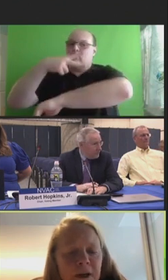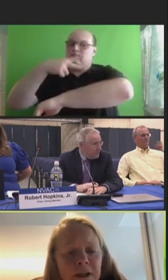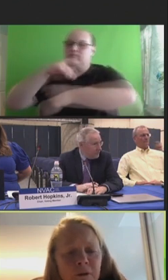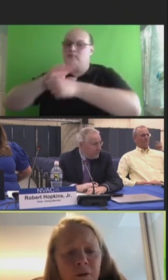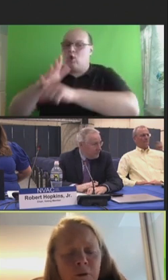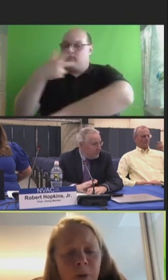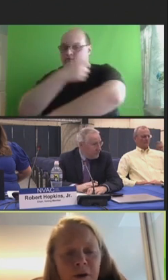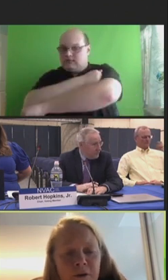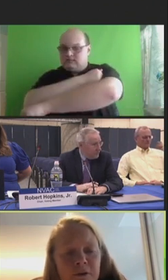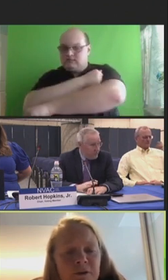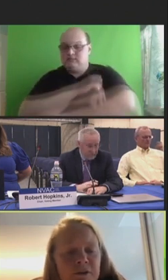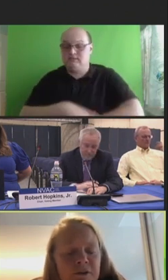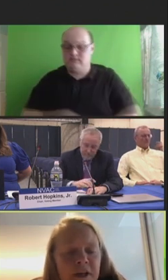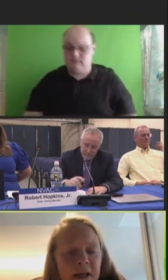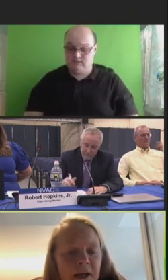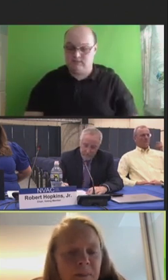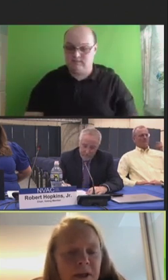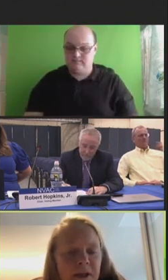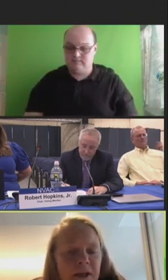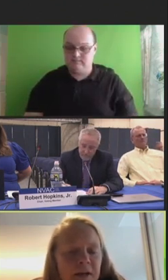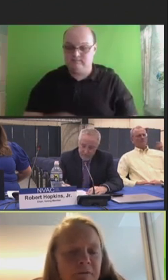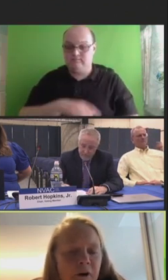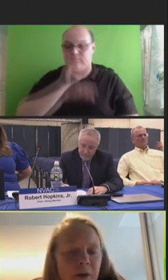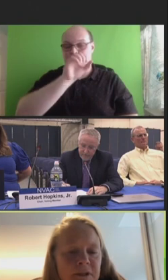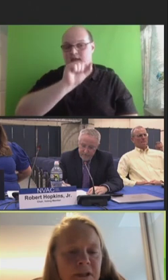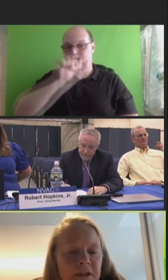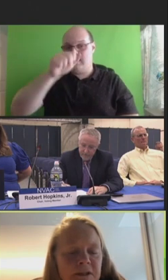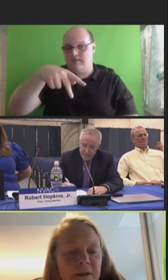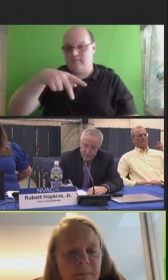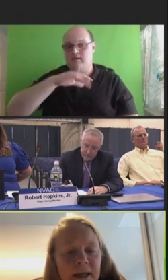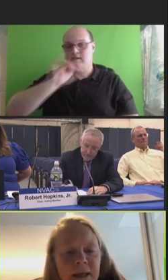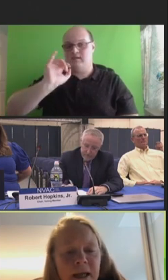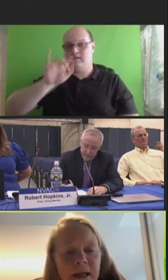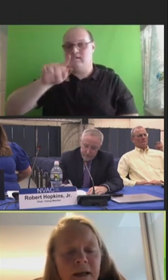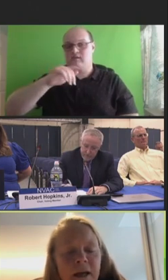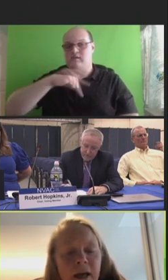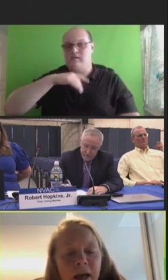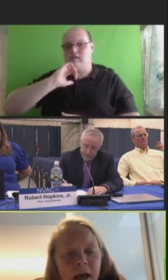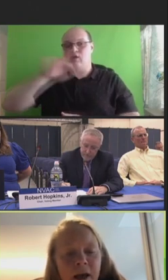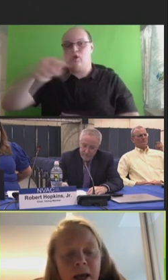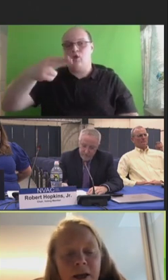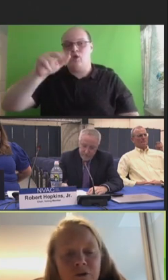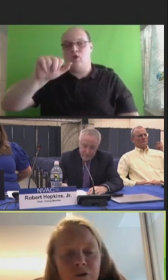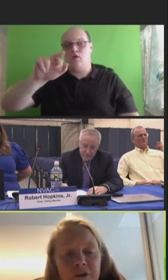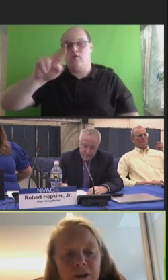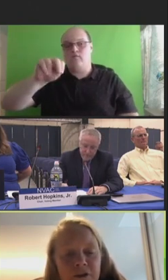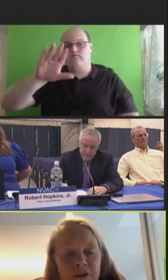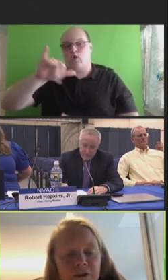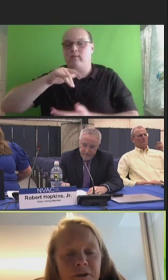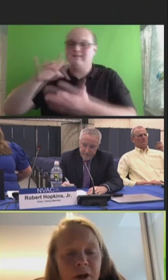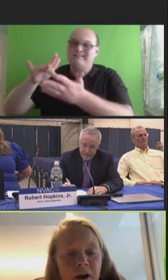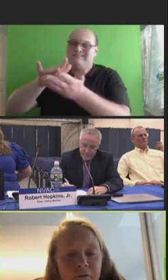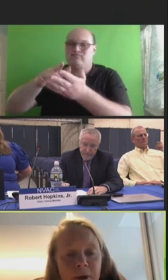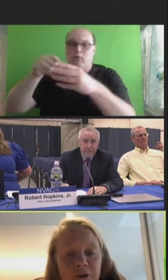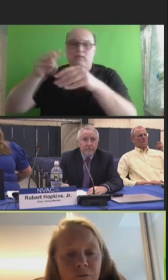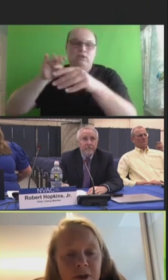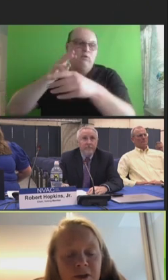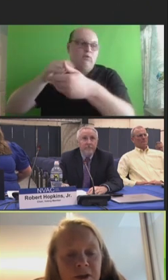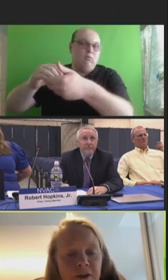We invited critical partners such as AAP and pharmacies and Medicaid. And we had jurisdictions from each region in the room.